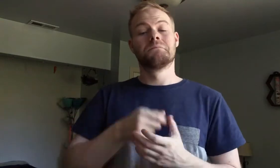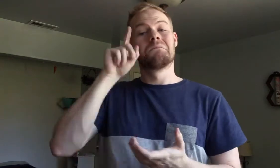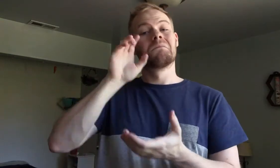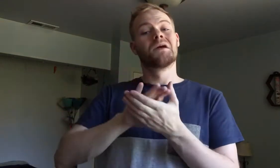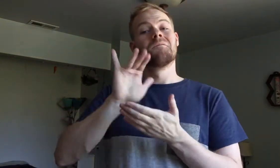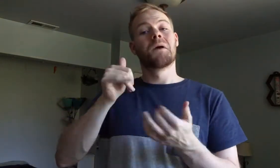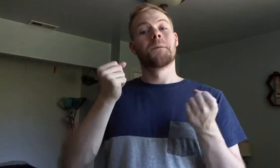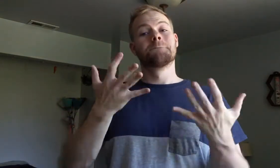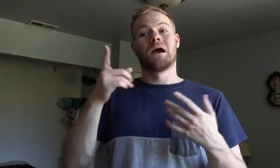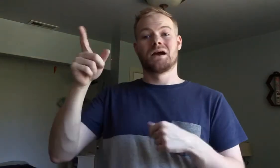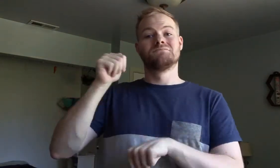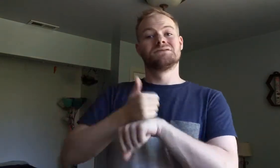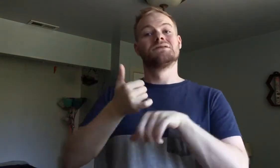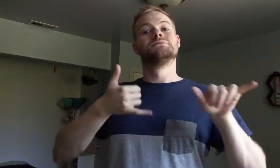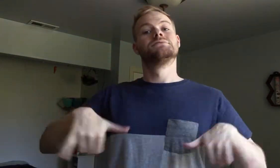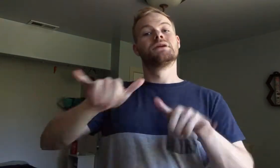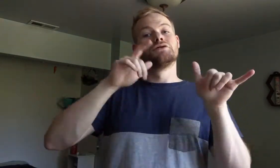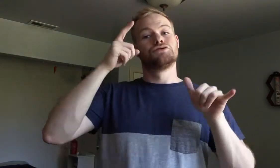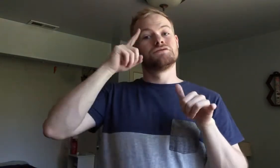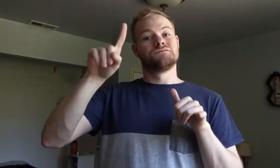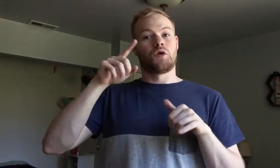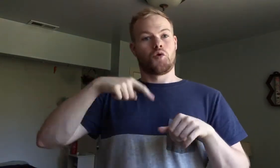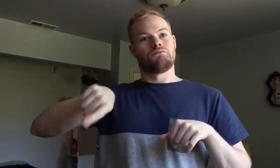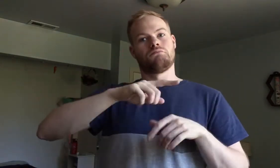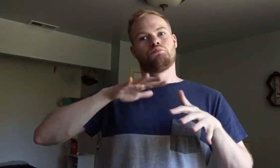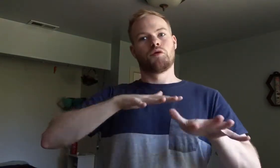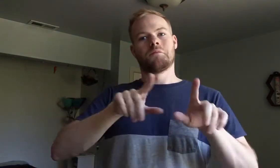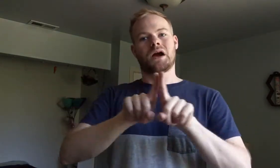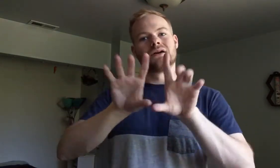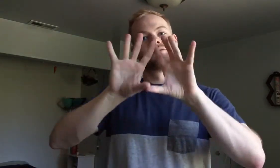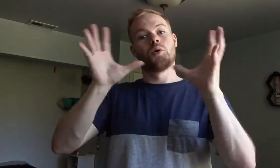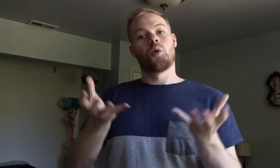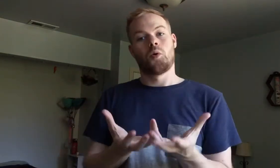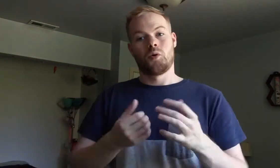and is believed by many to set standards for the movement as a whole.